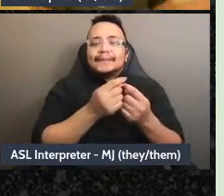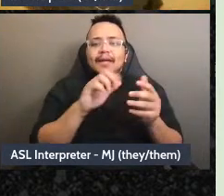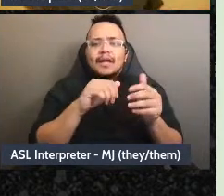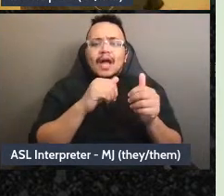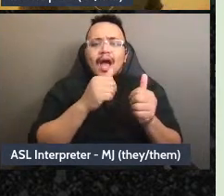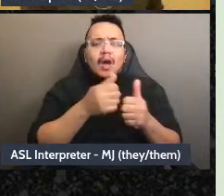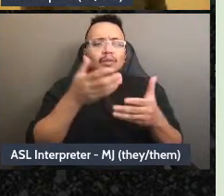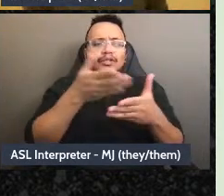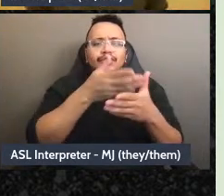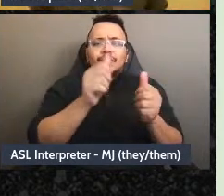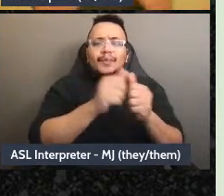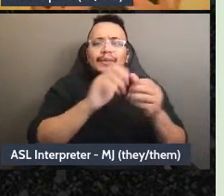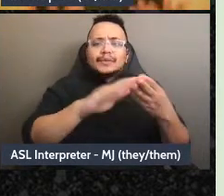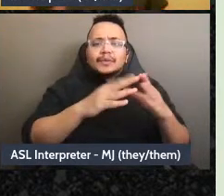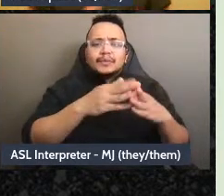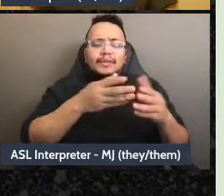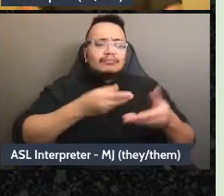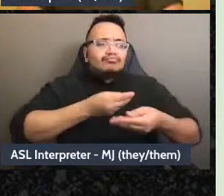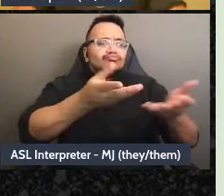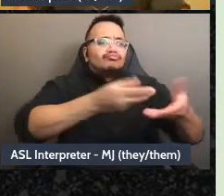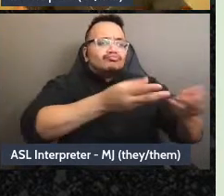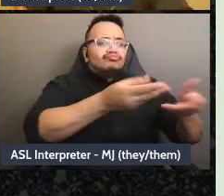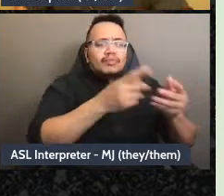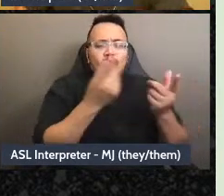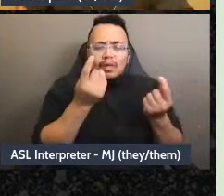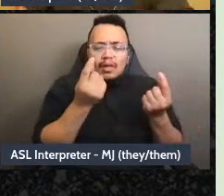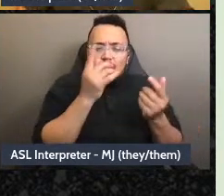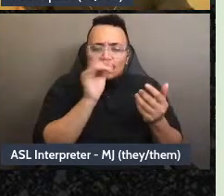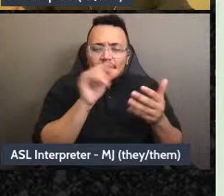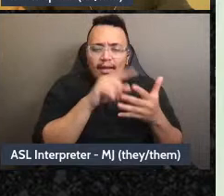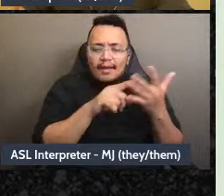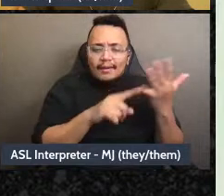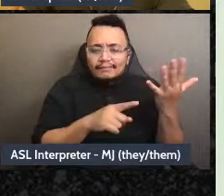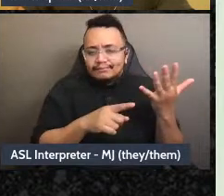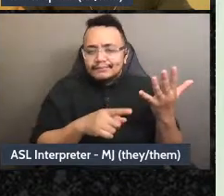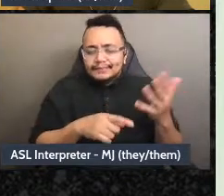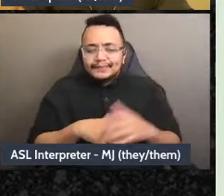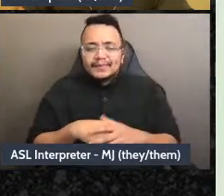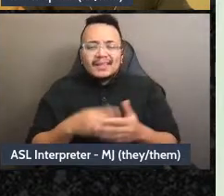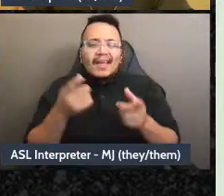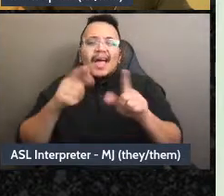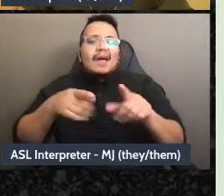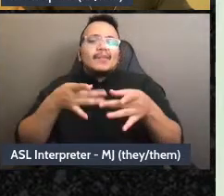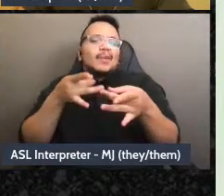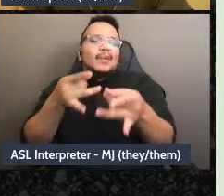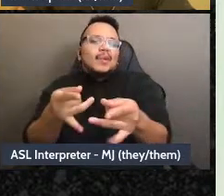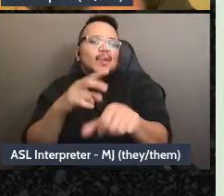give it out or whatever, I mean, whatever is the kind of organic, um, tasks that tend to get kind